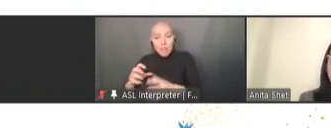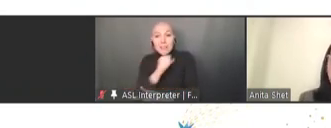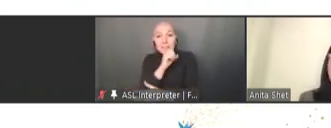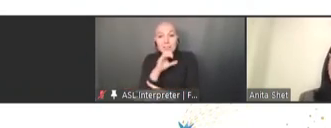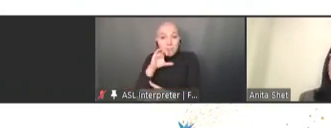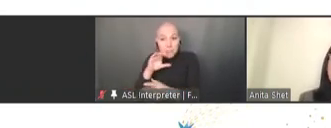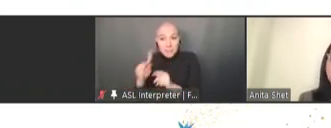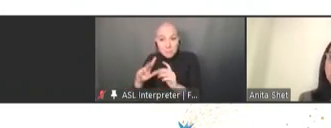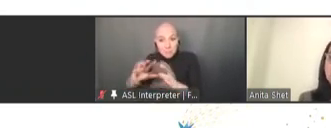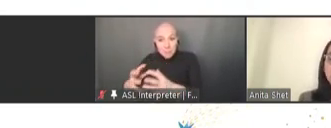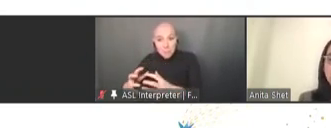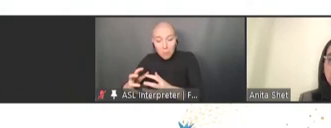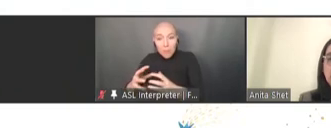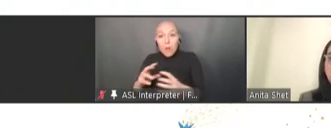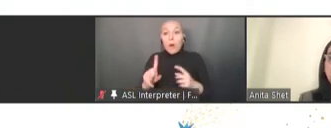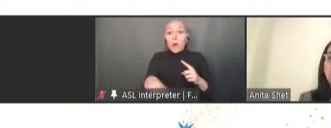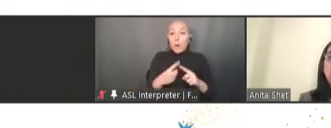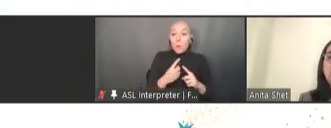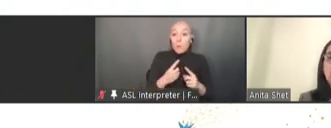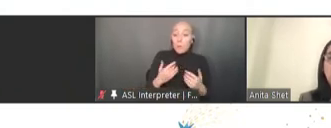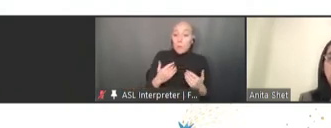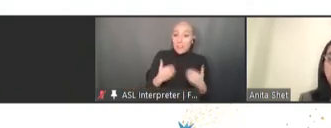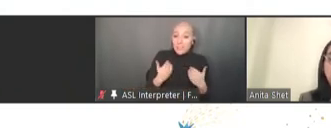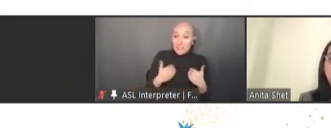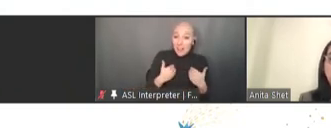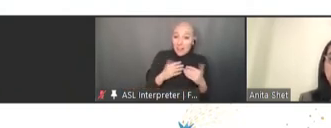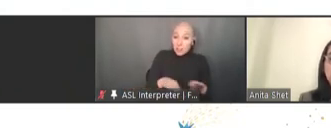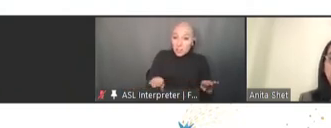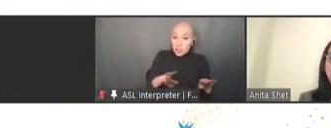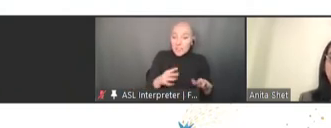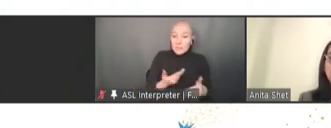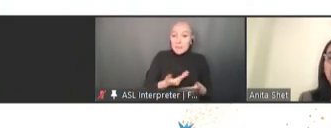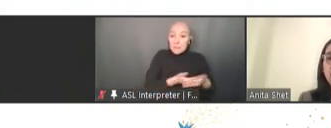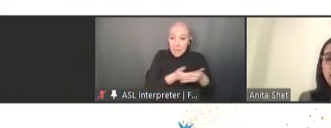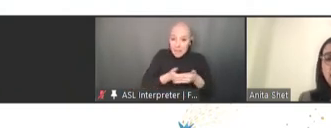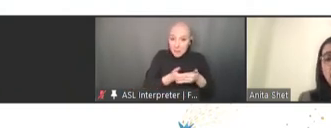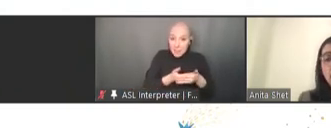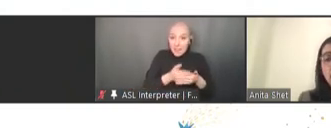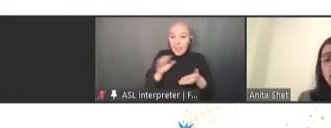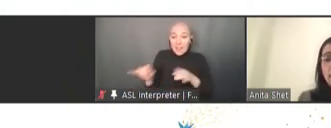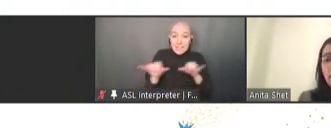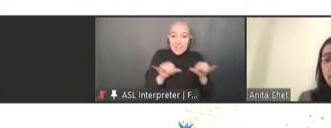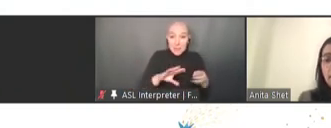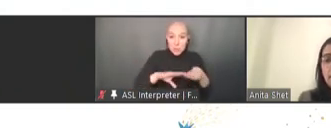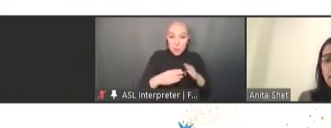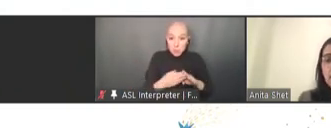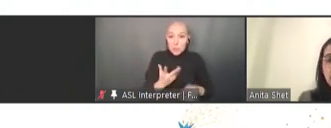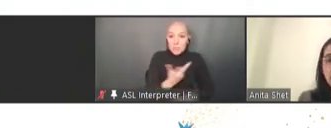infants and children of the same community are immunized. Second is that, you know,